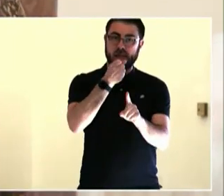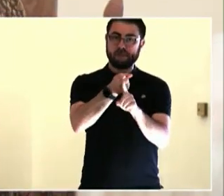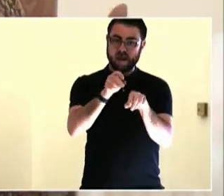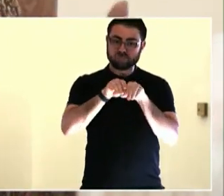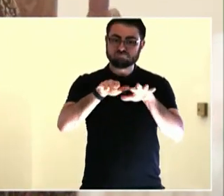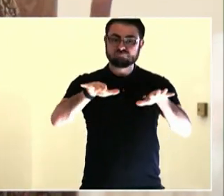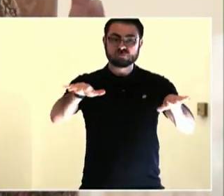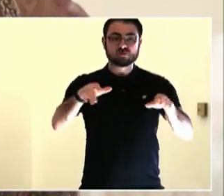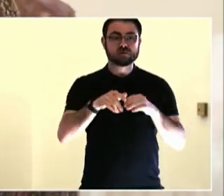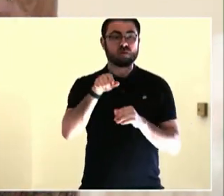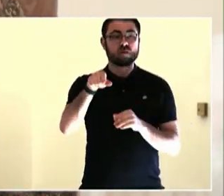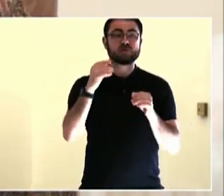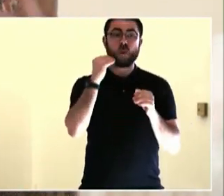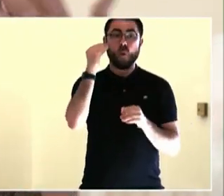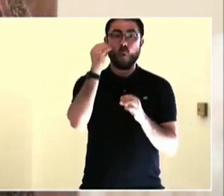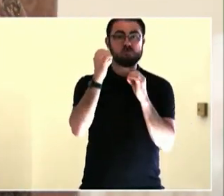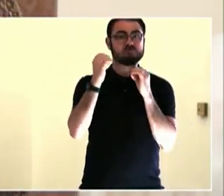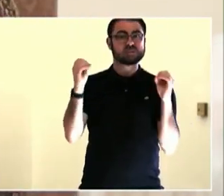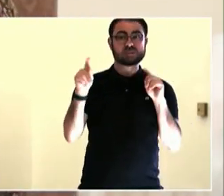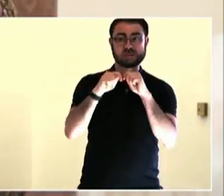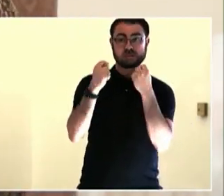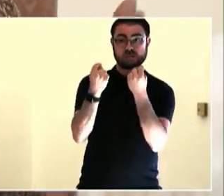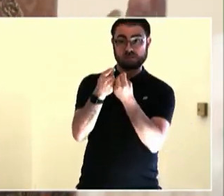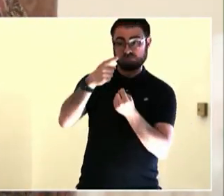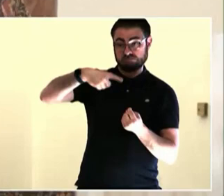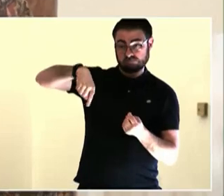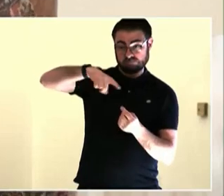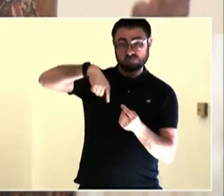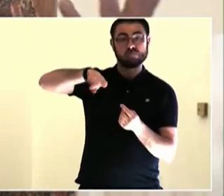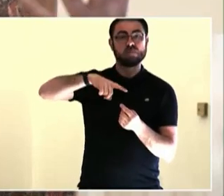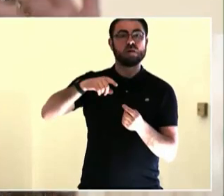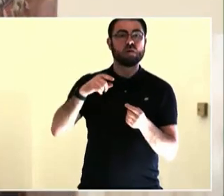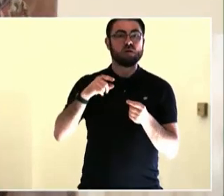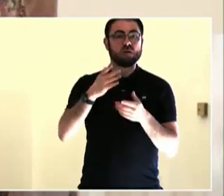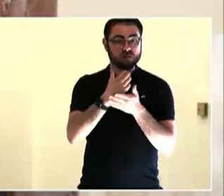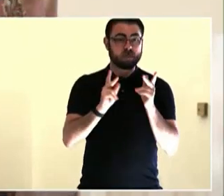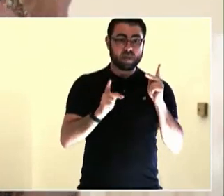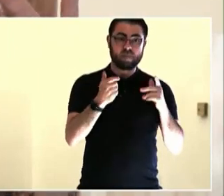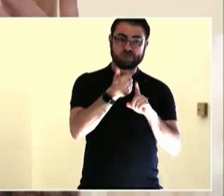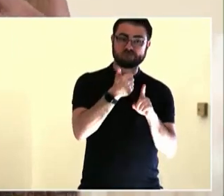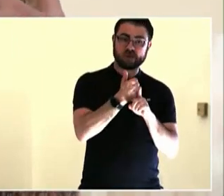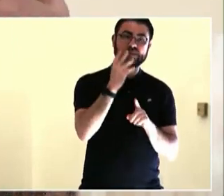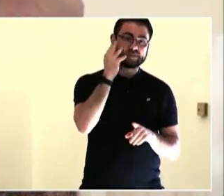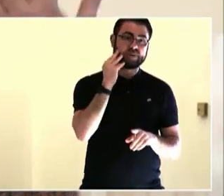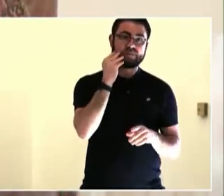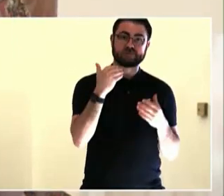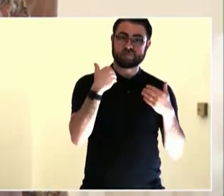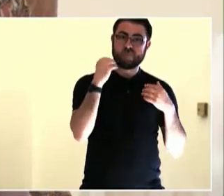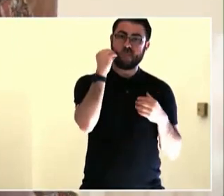So don't ever feel discouraged when you only have five people in the room for a meeting,